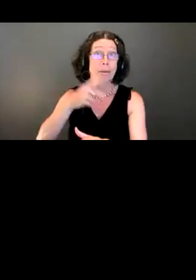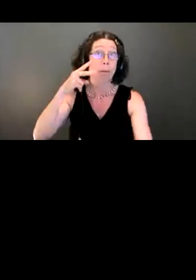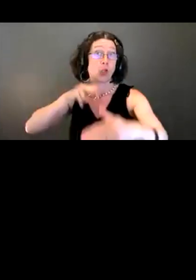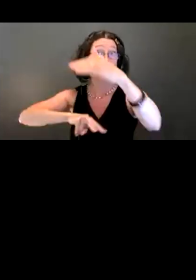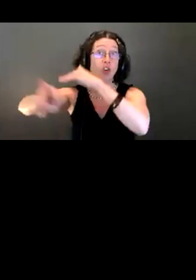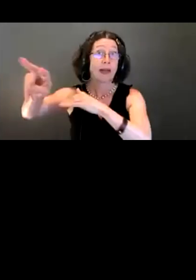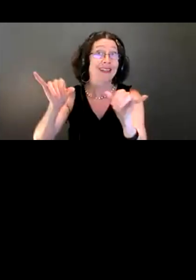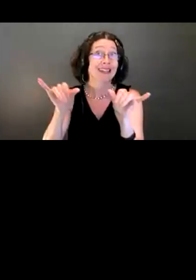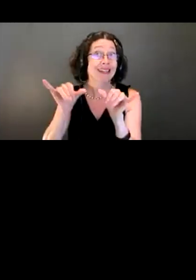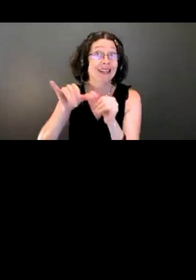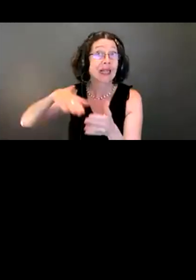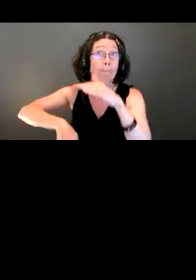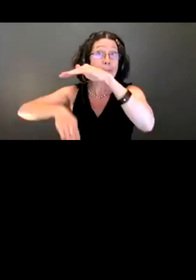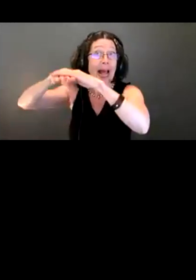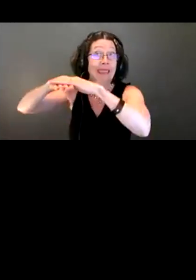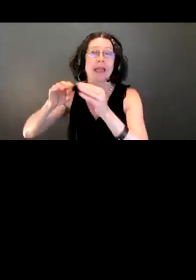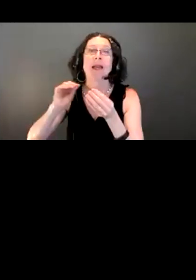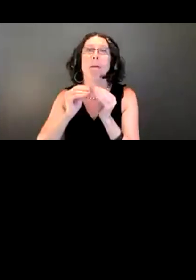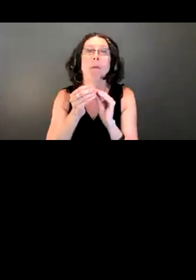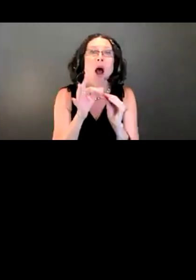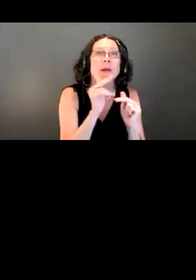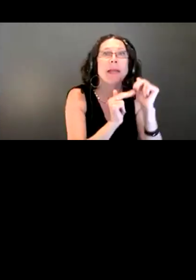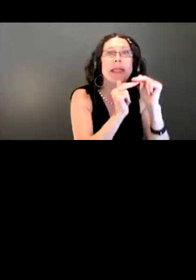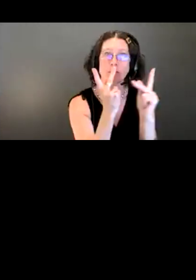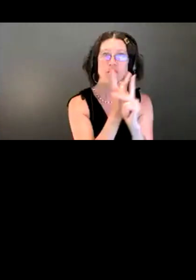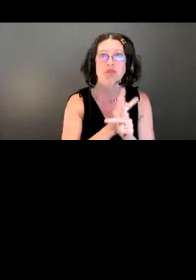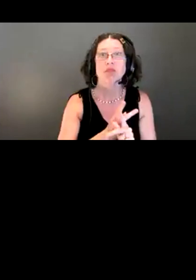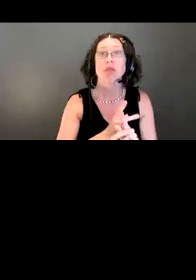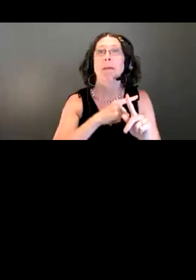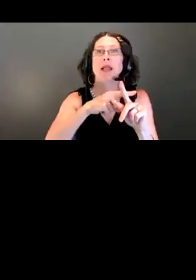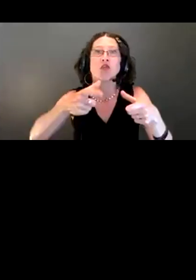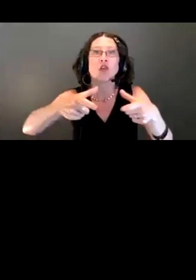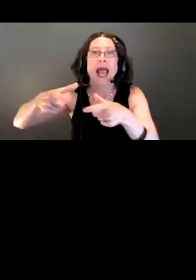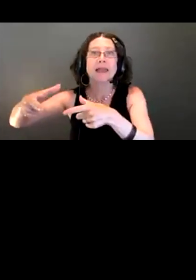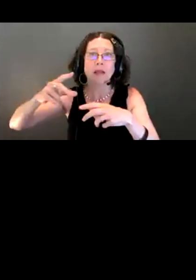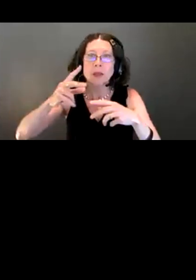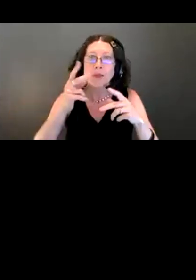of buildings and drains but also for -- there's a buffer in there